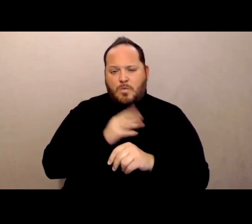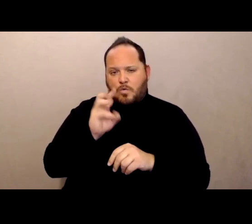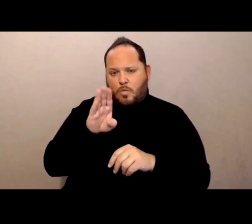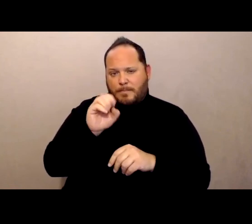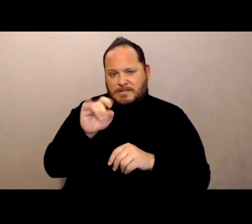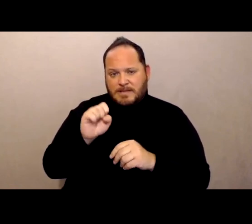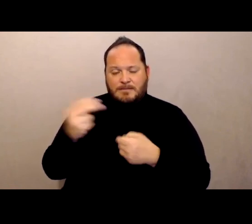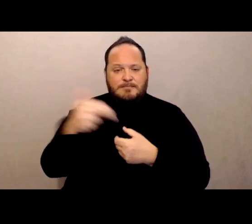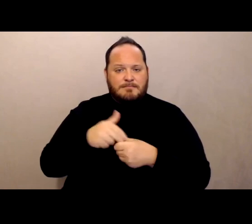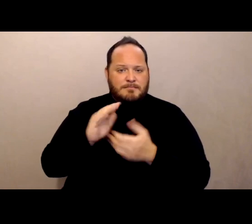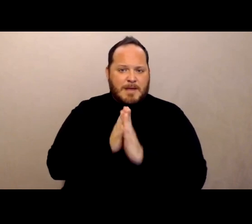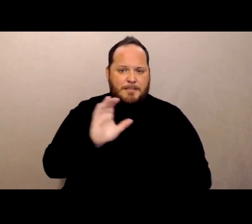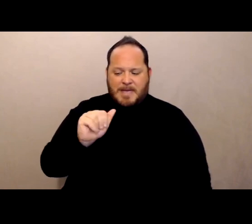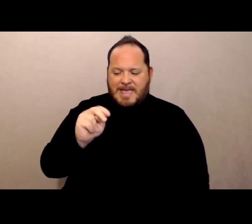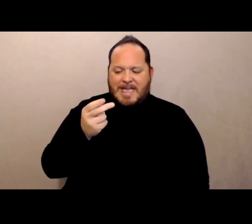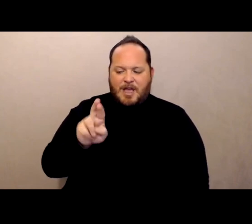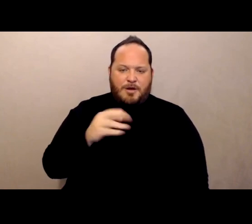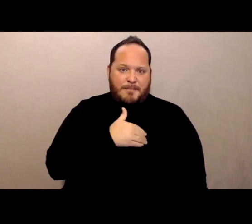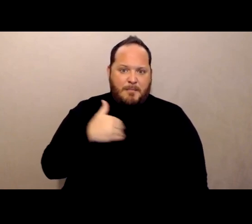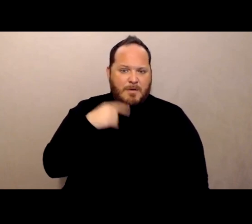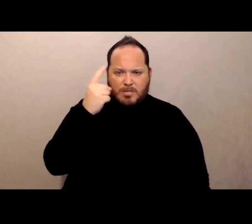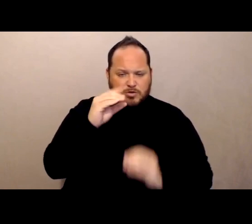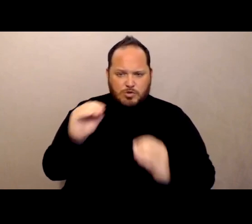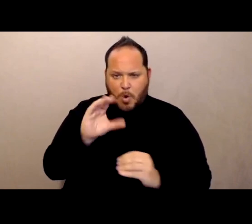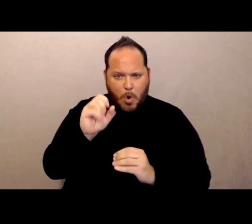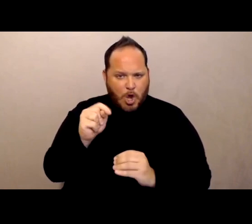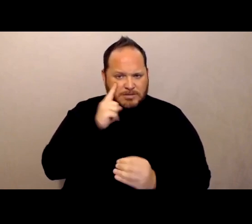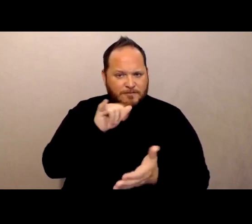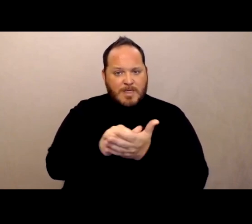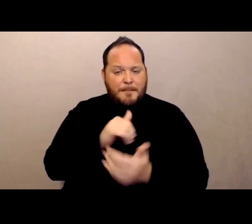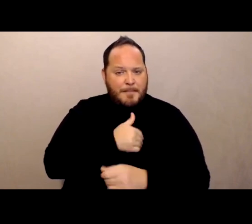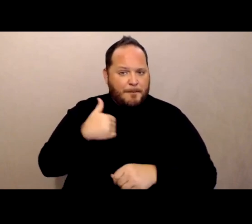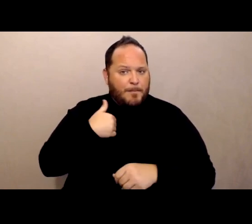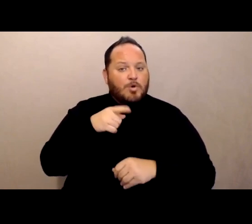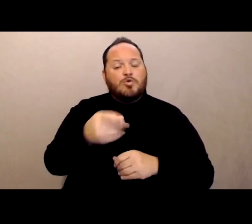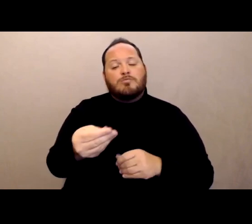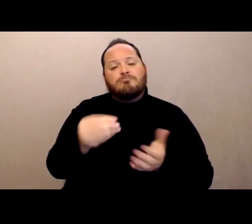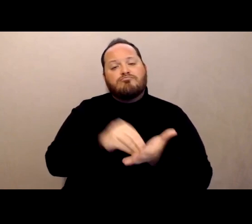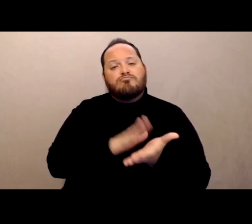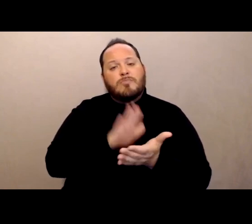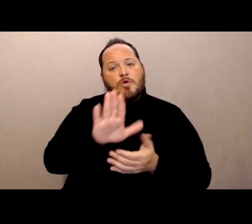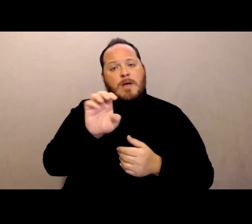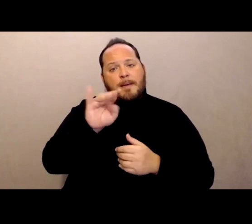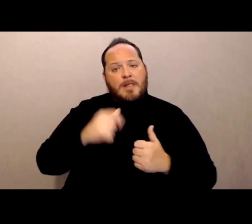There's no cost to it. You're just giving us your email address and we will inform you or send you alerts of... (crosstalk)